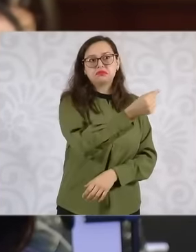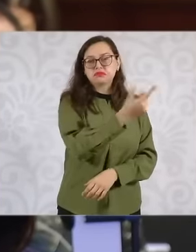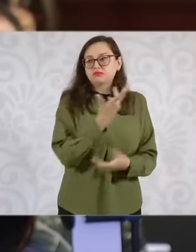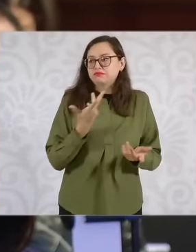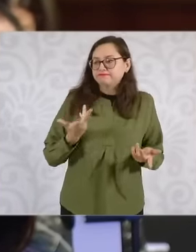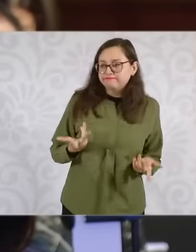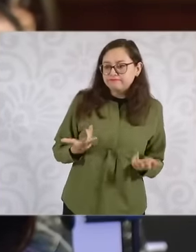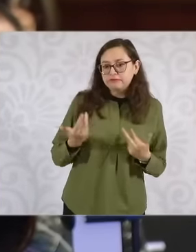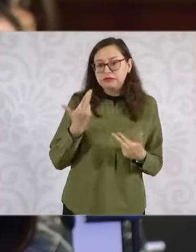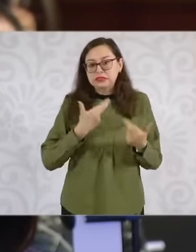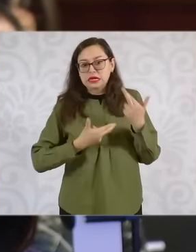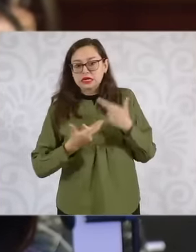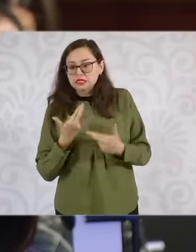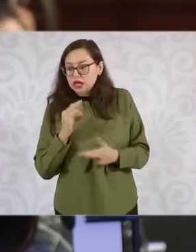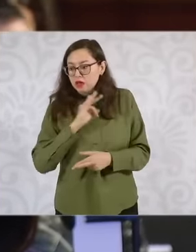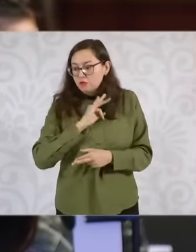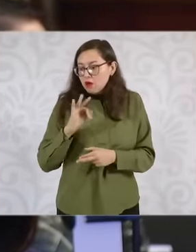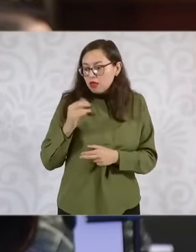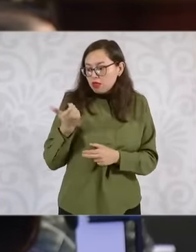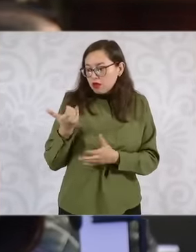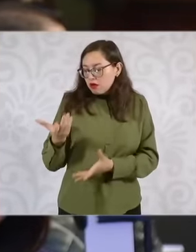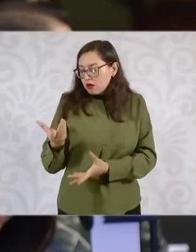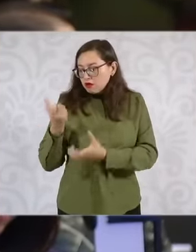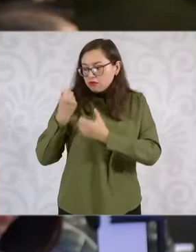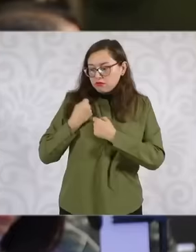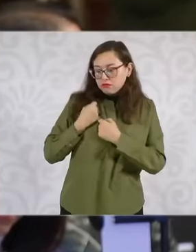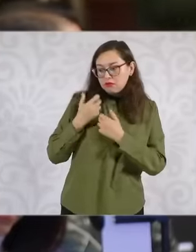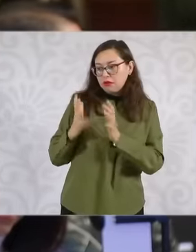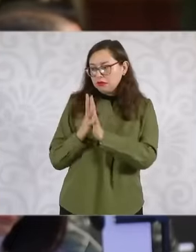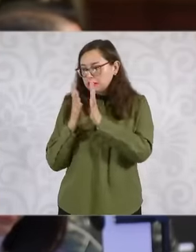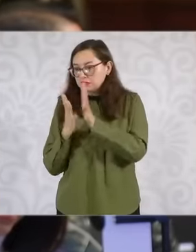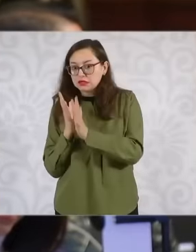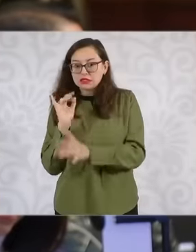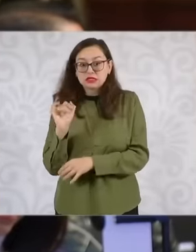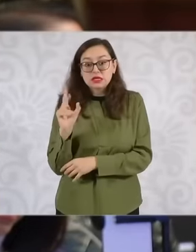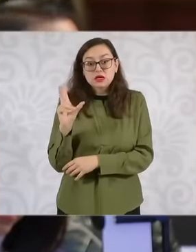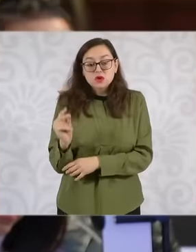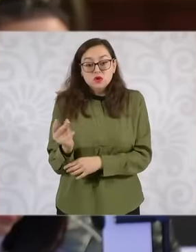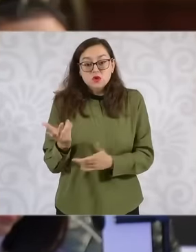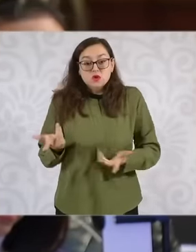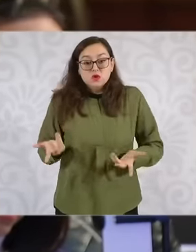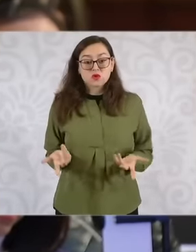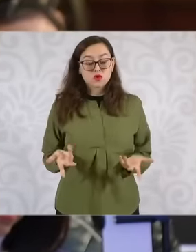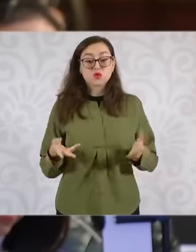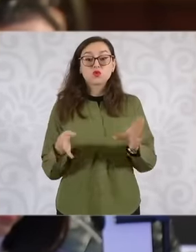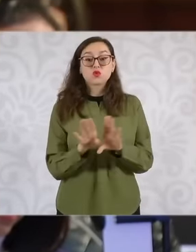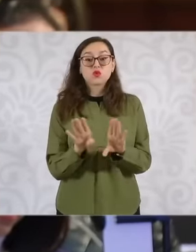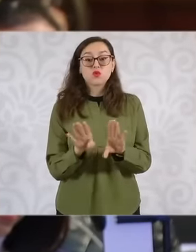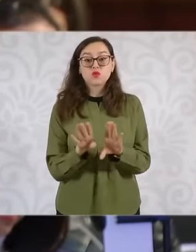this and to be able to participate to be included in these programs, which is great. They have